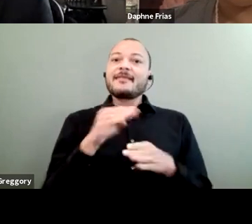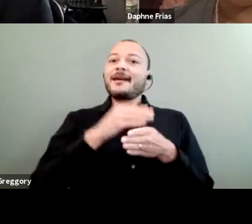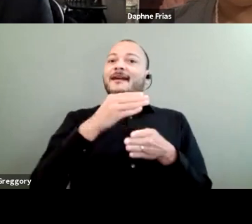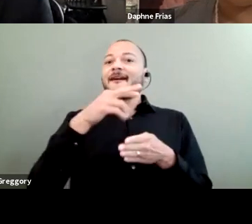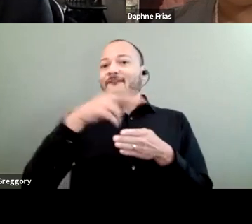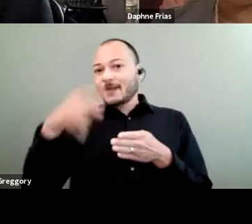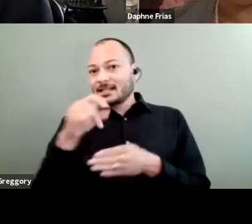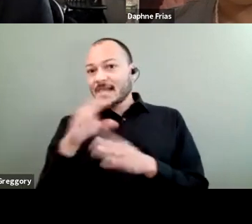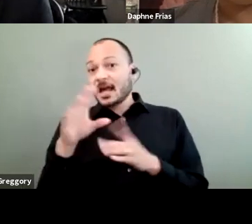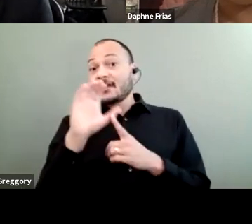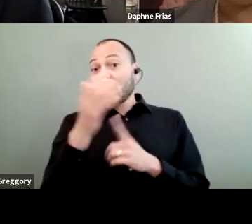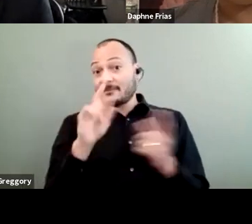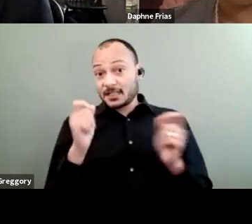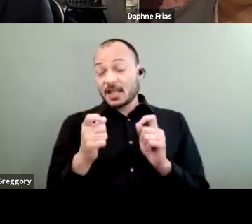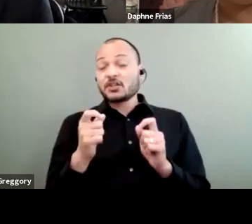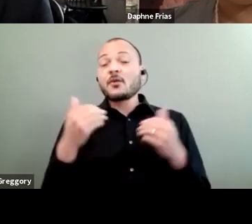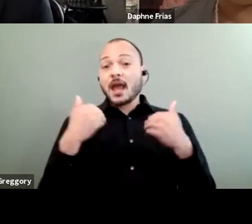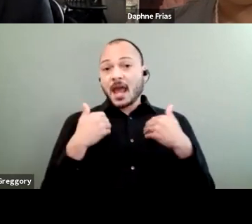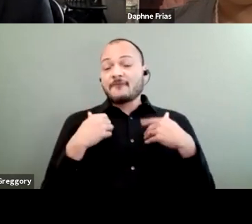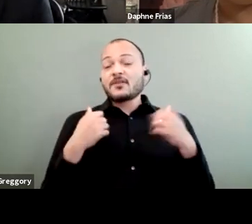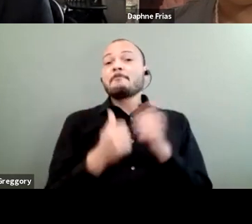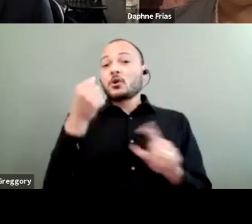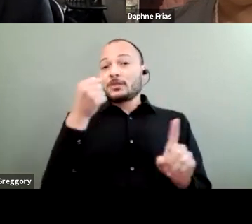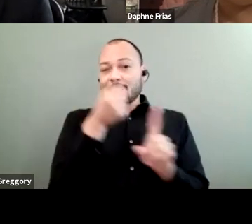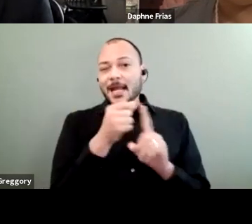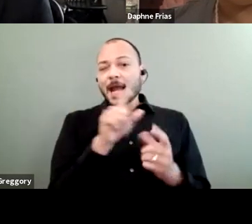particularly regarding not only natural disasters,